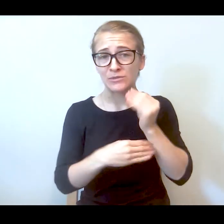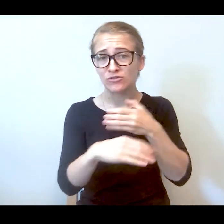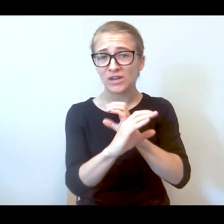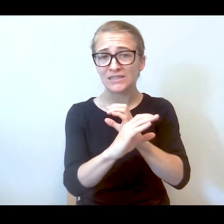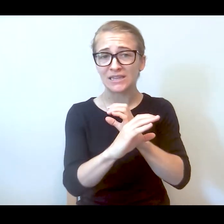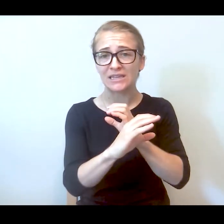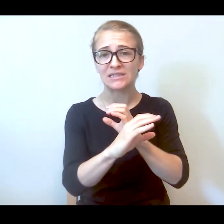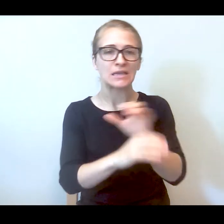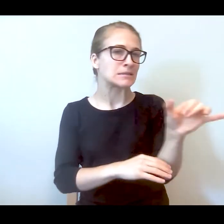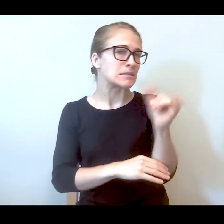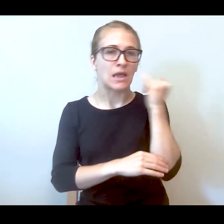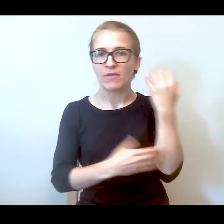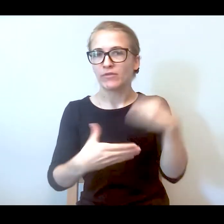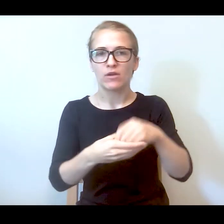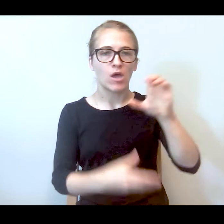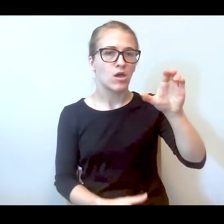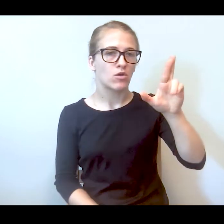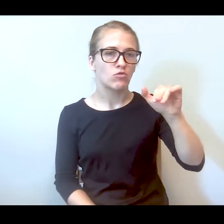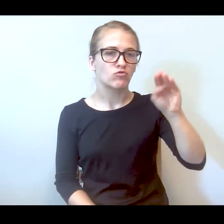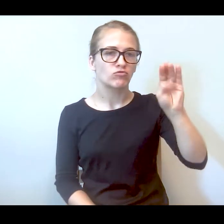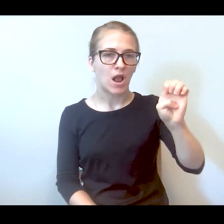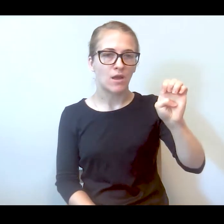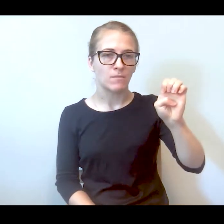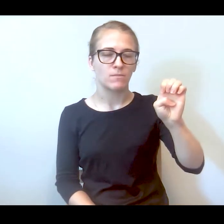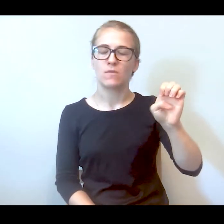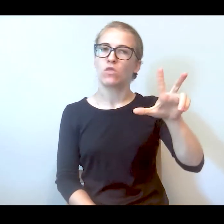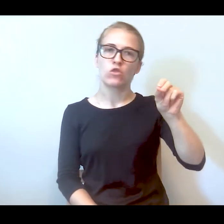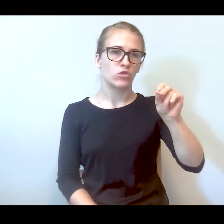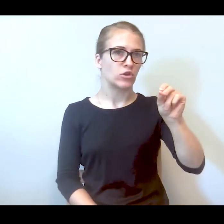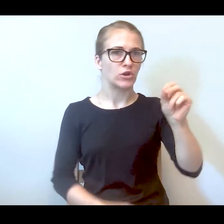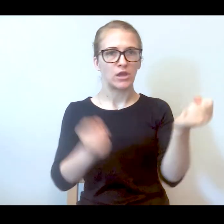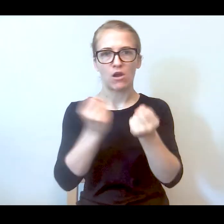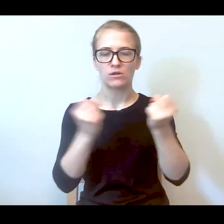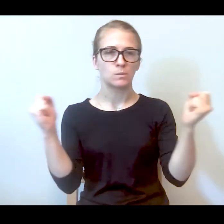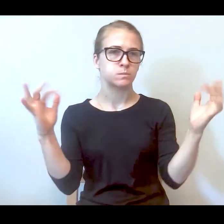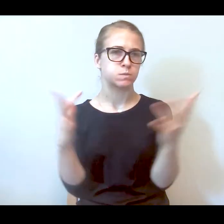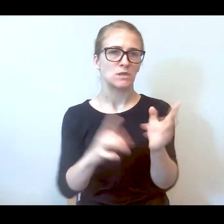crime, like, they come, like, 30 cars. In less than